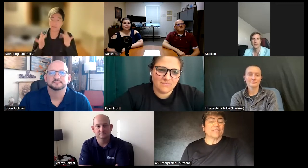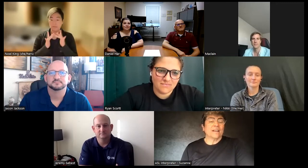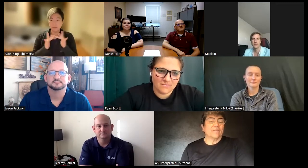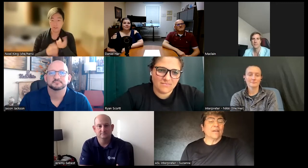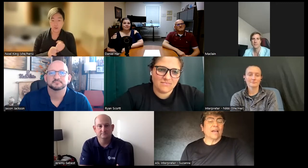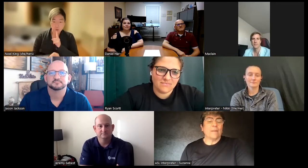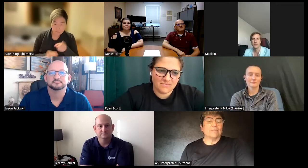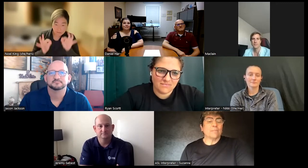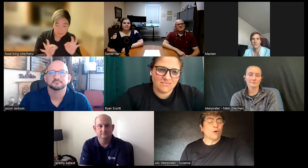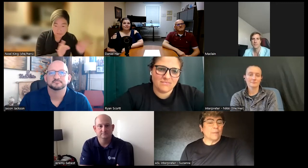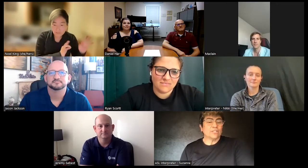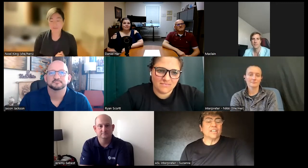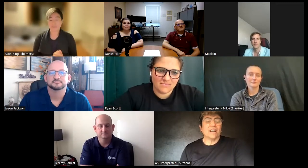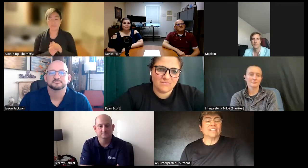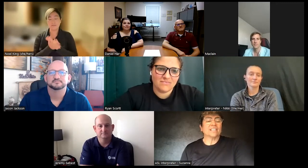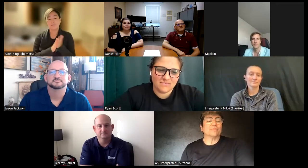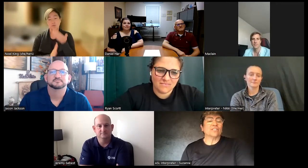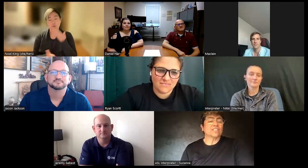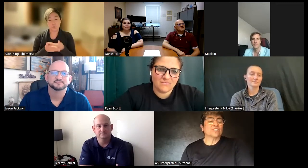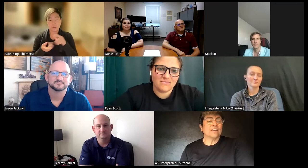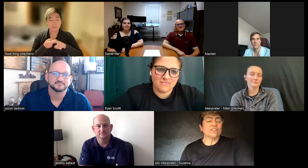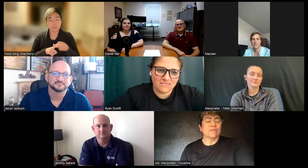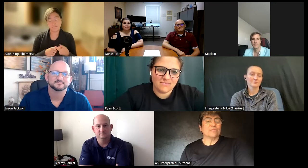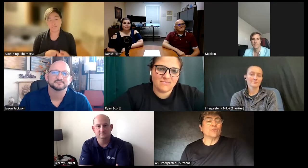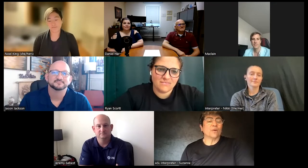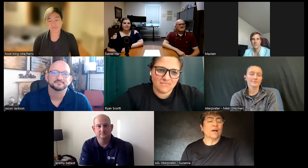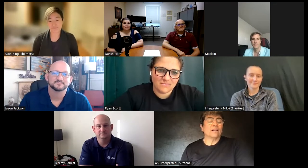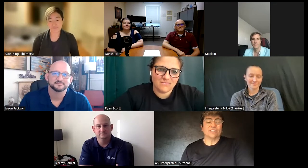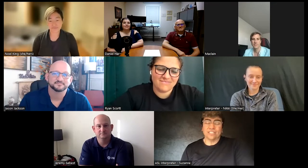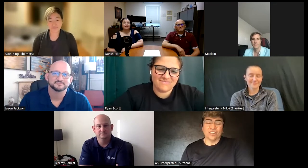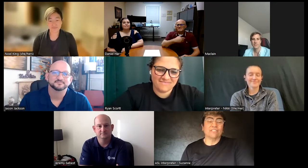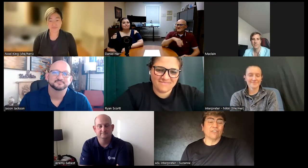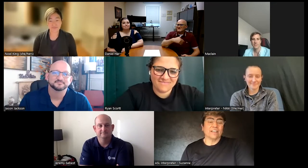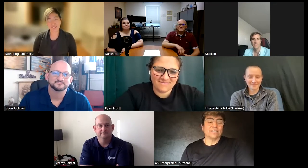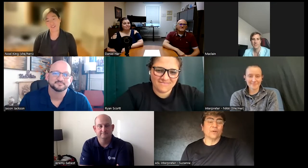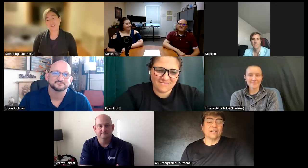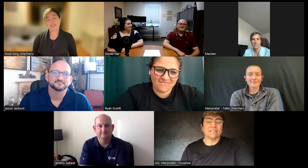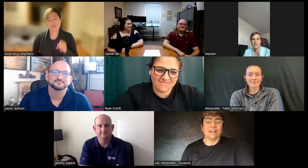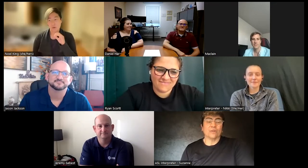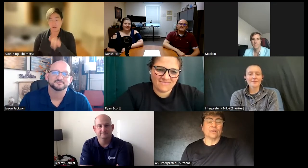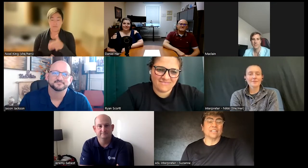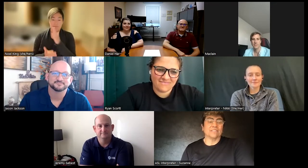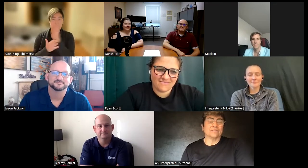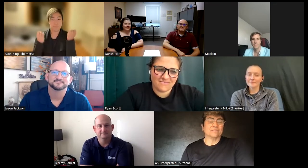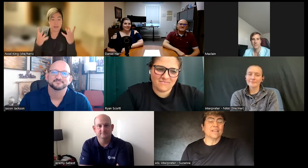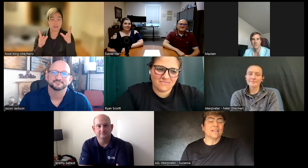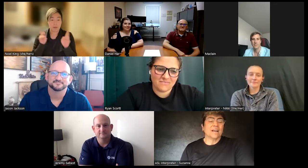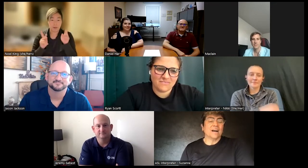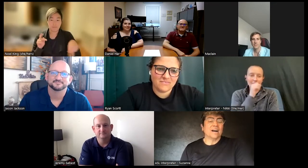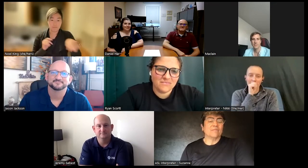and I'm in my program and she contacts me just to make sure I'm doing well she's a good friend as well I really love her